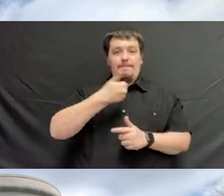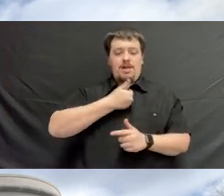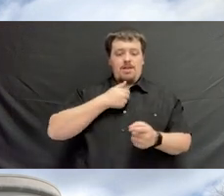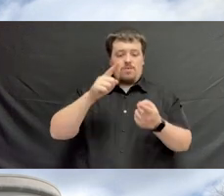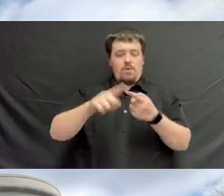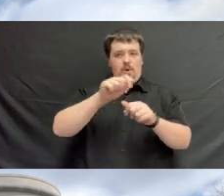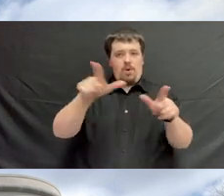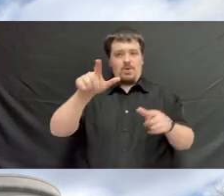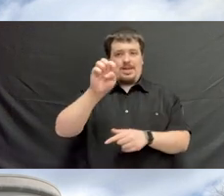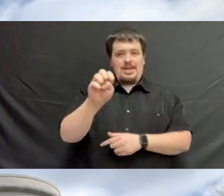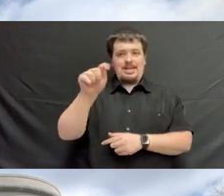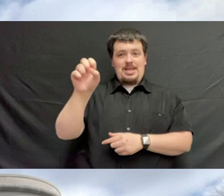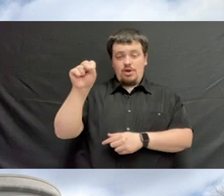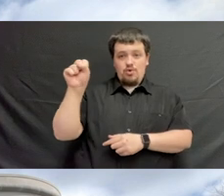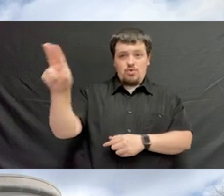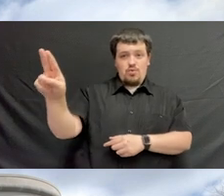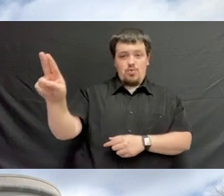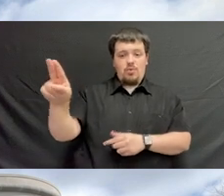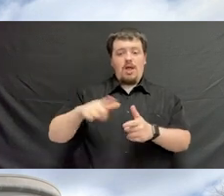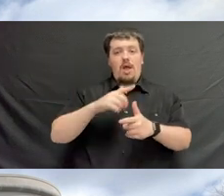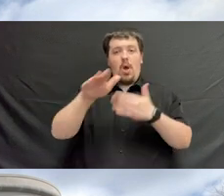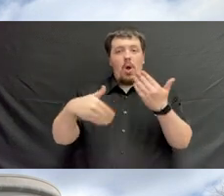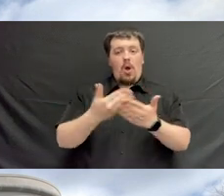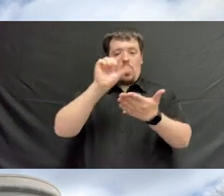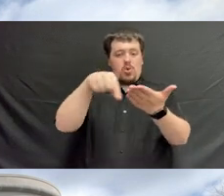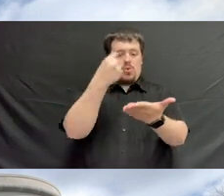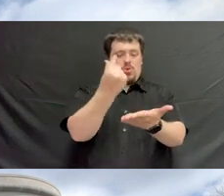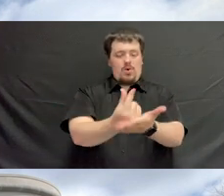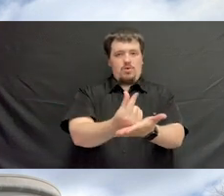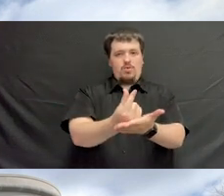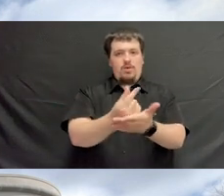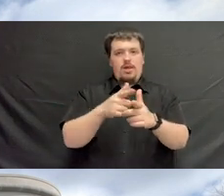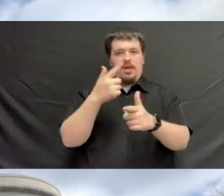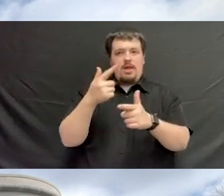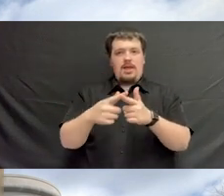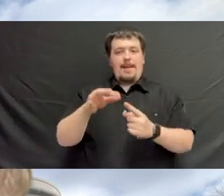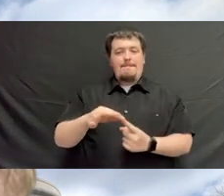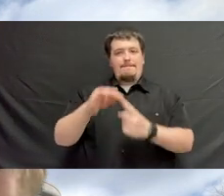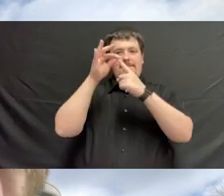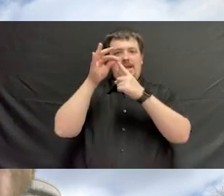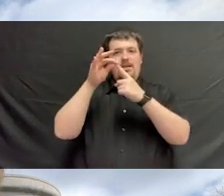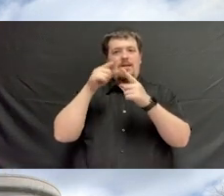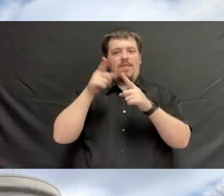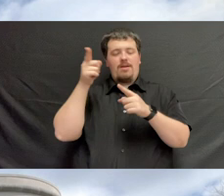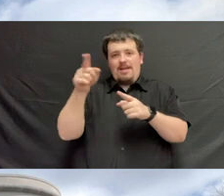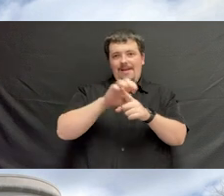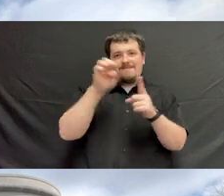at East Tennessee State University and all those graduates, especially in this environment we're in,